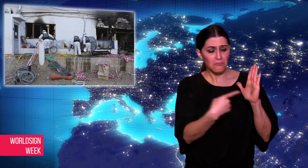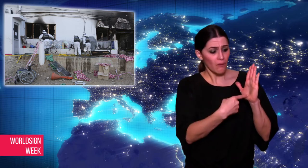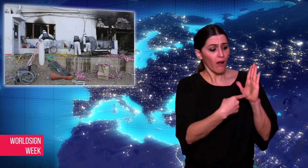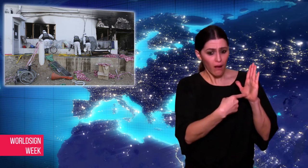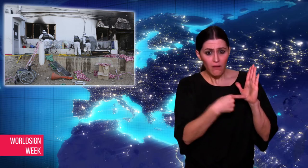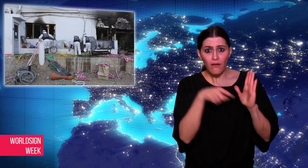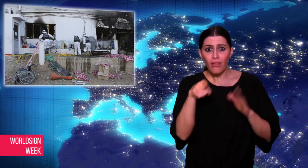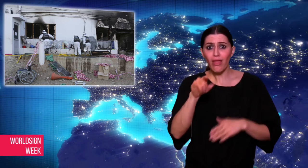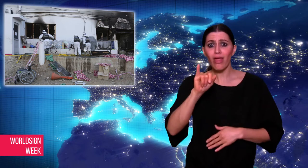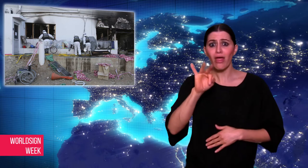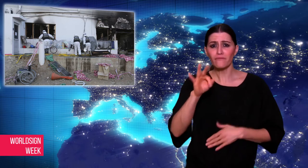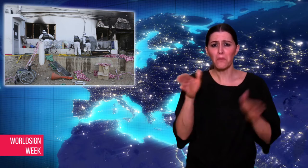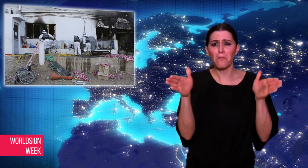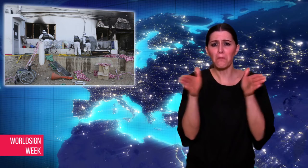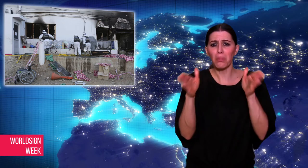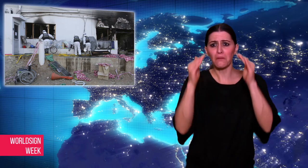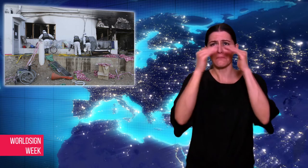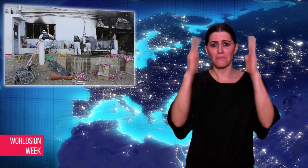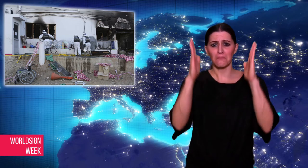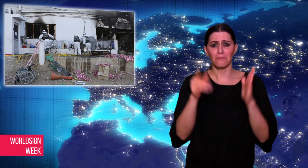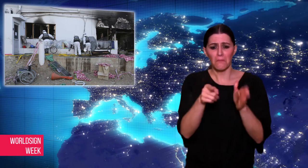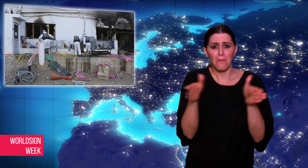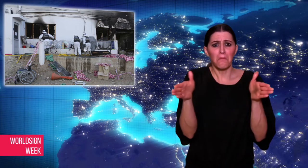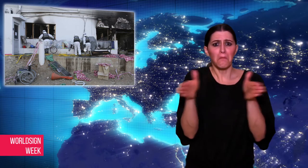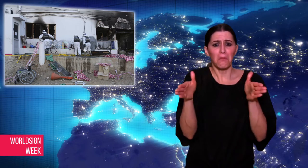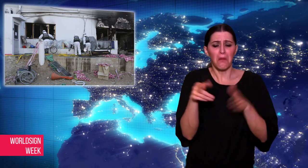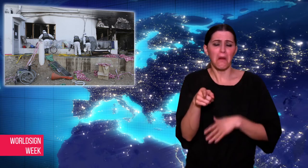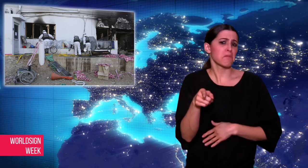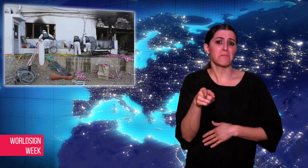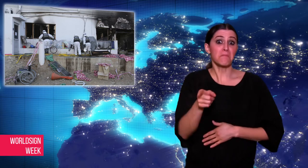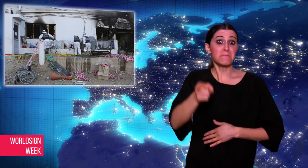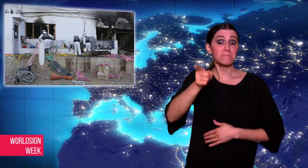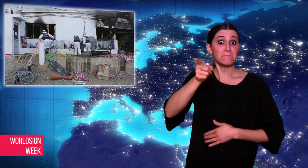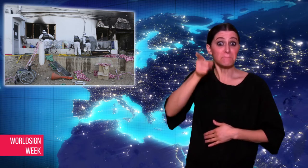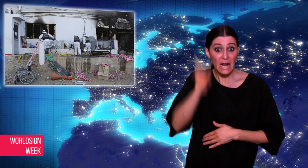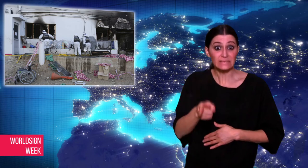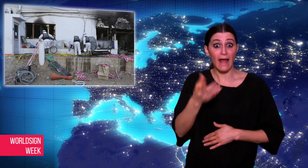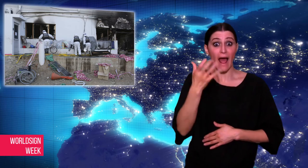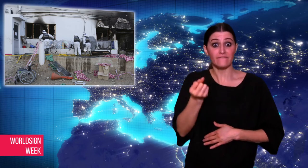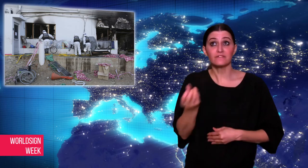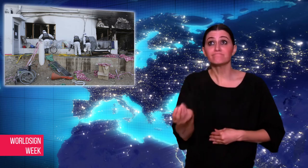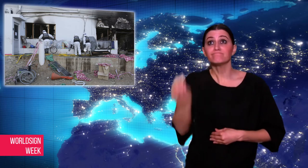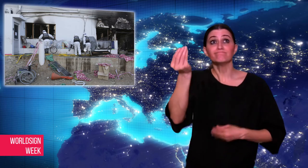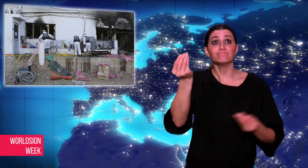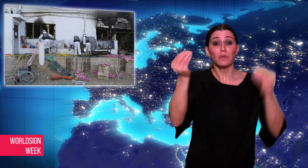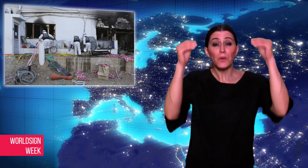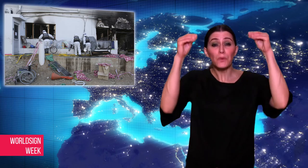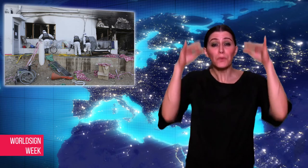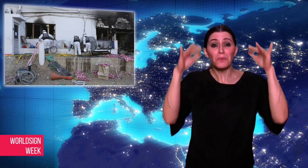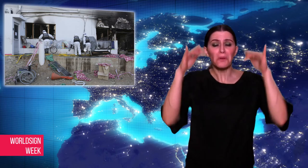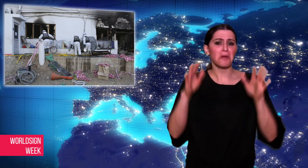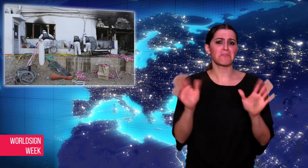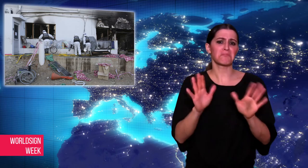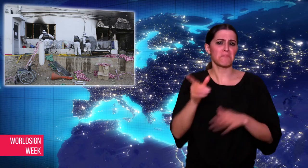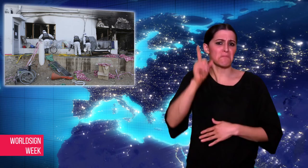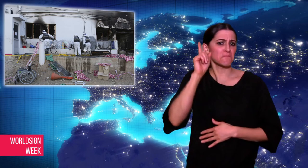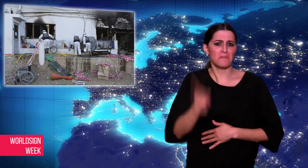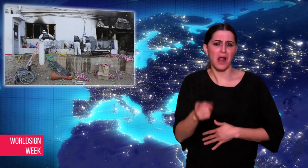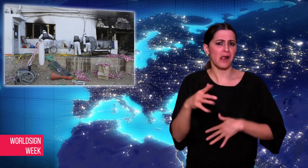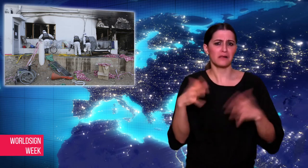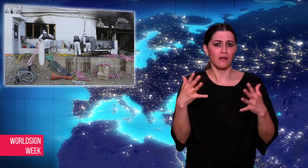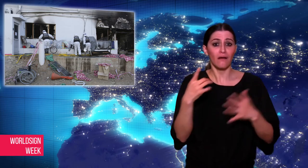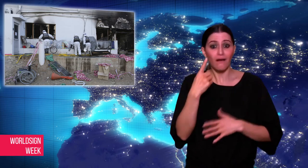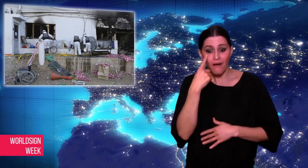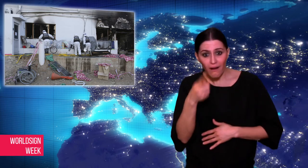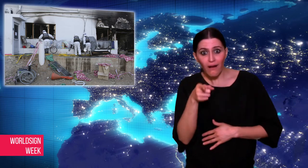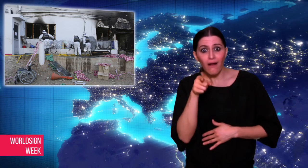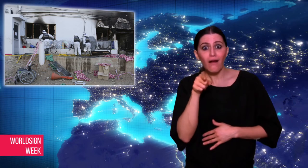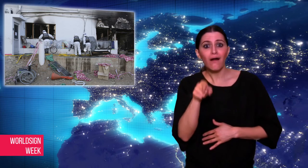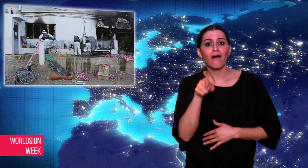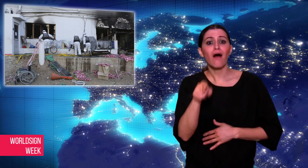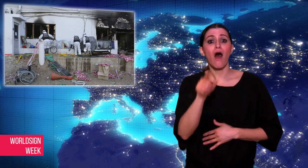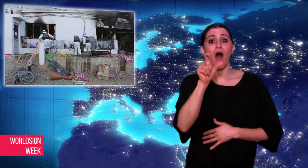this was a small hospital with six